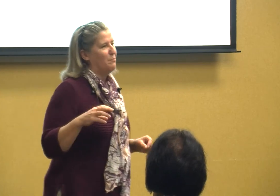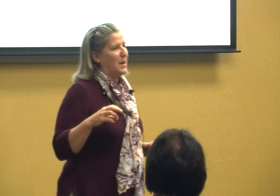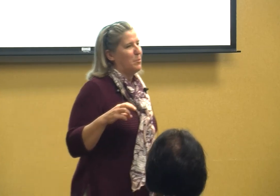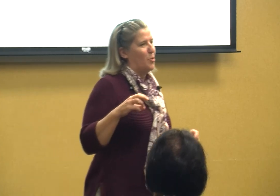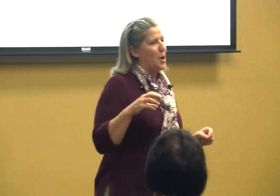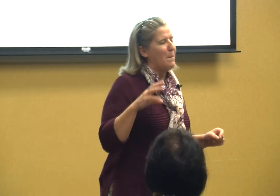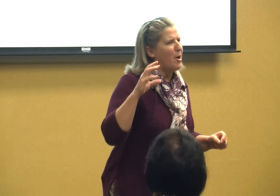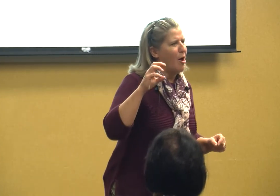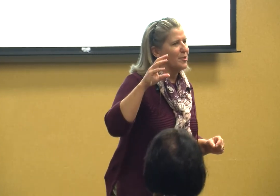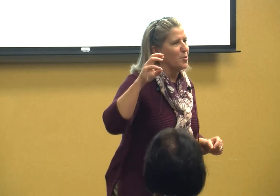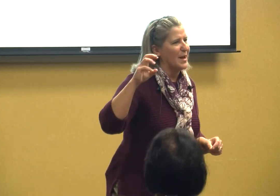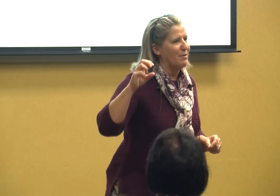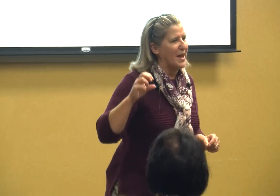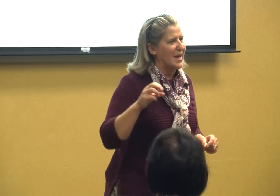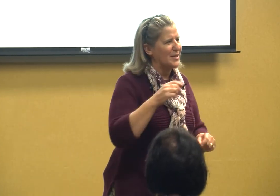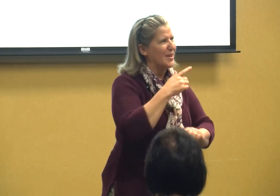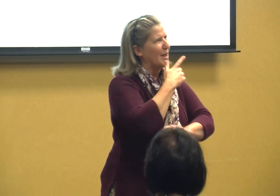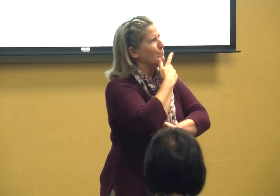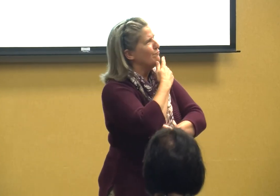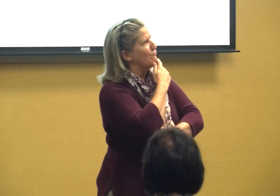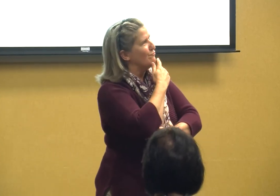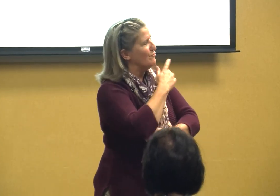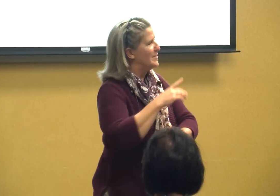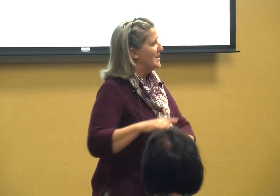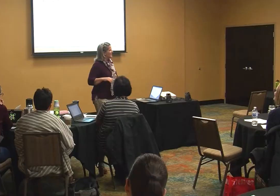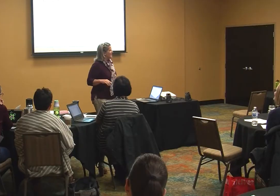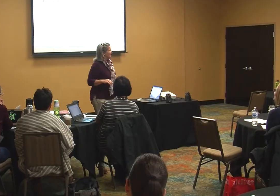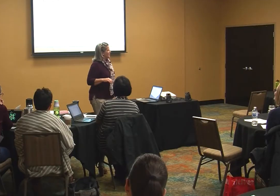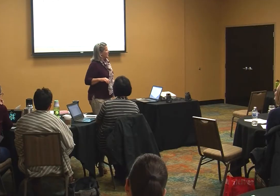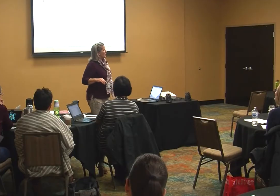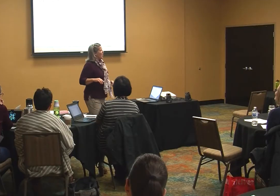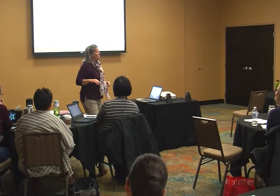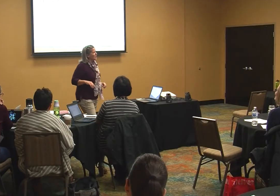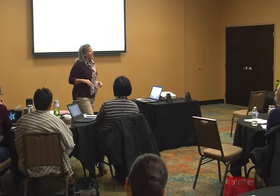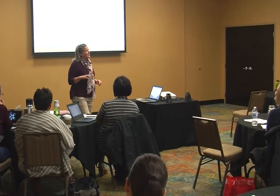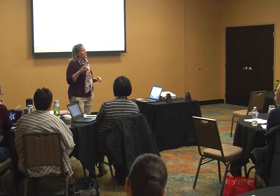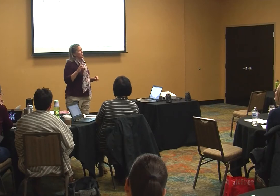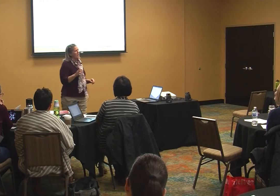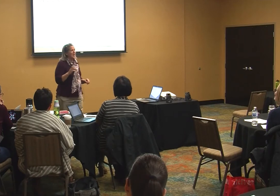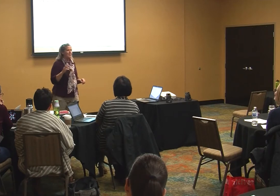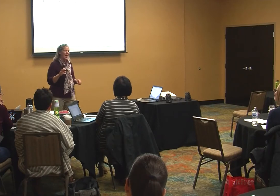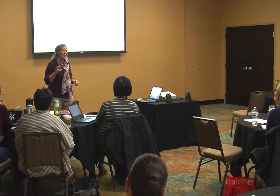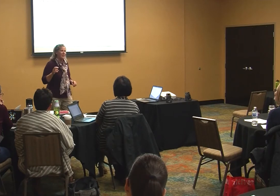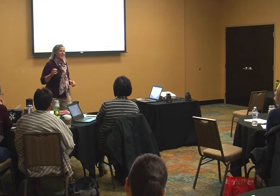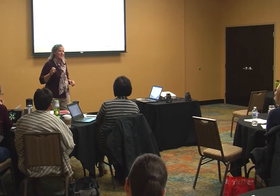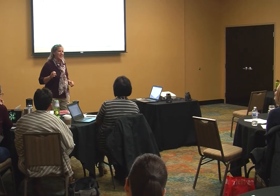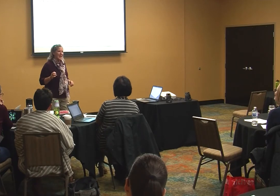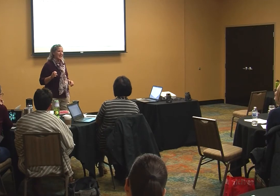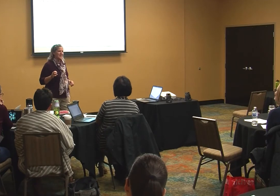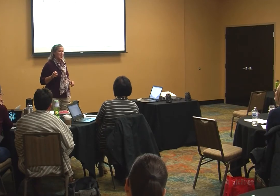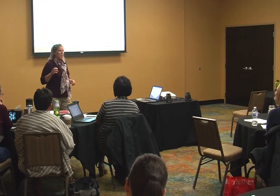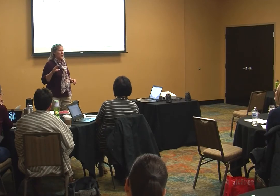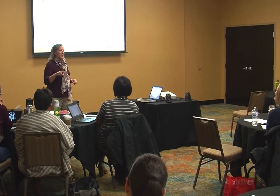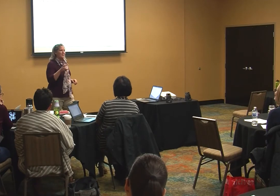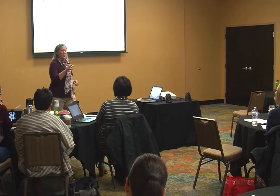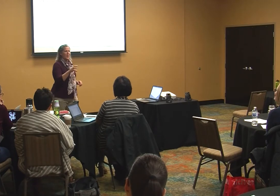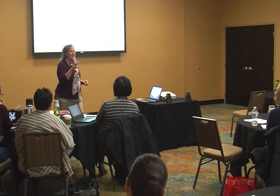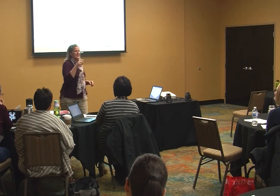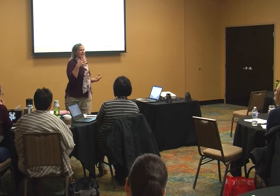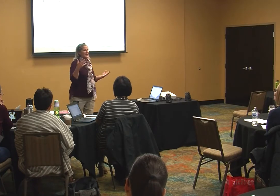pondering things like hmm you know because if you think about these things what I'm doing is it's